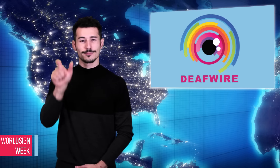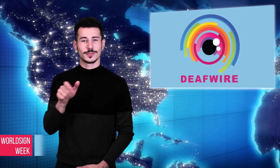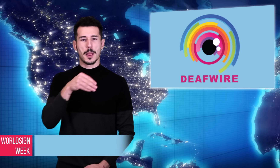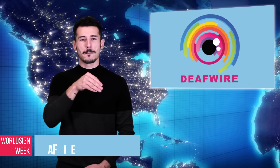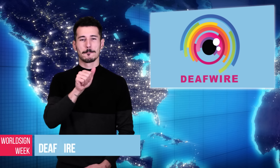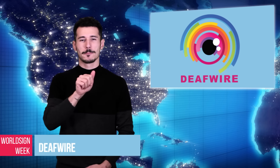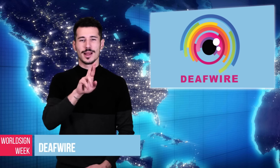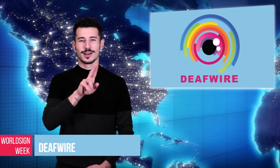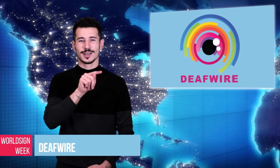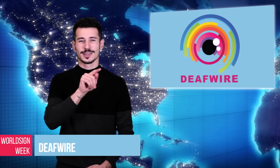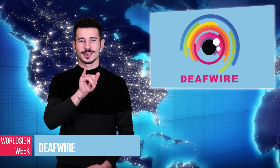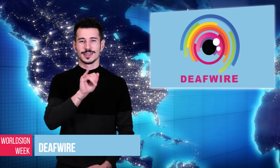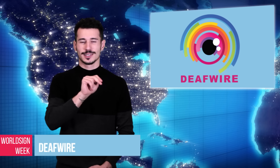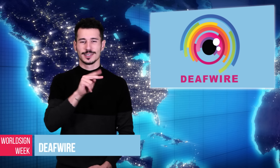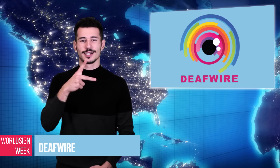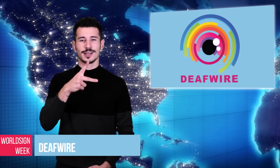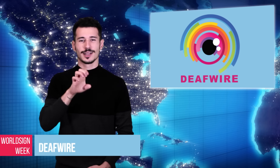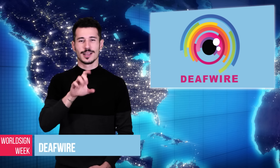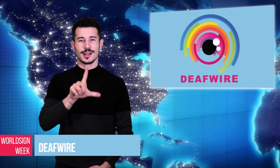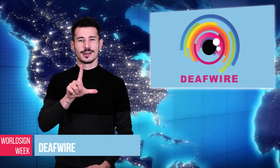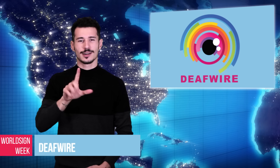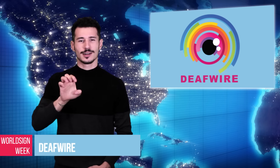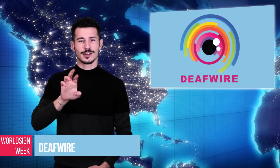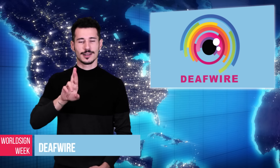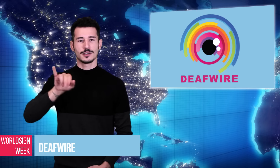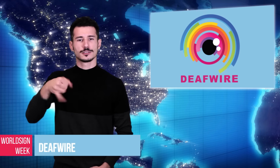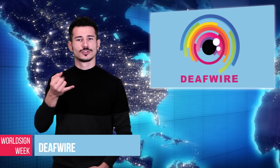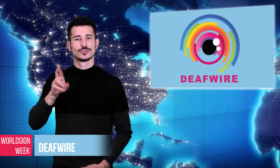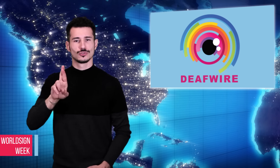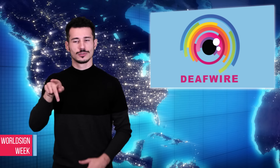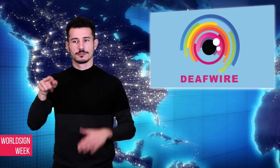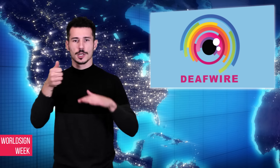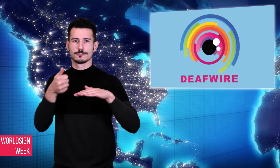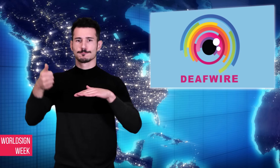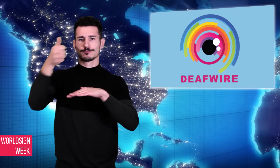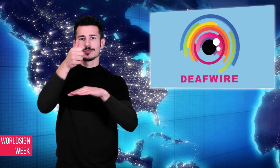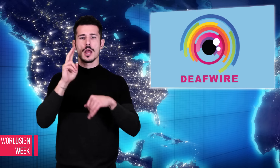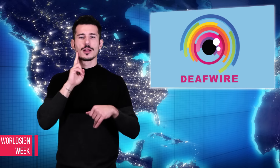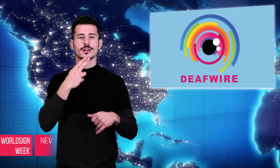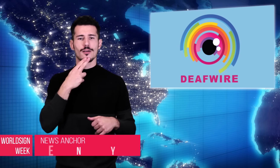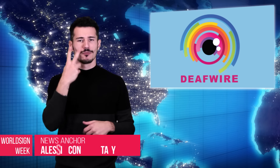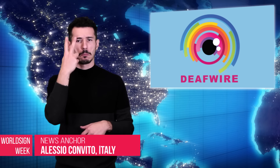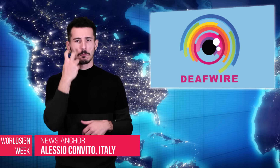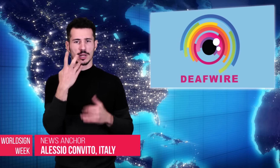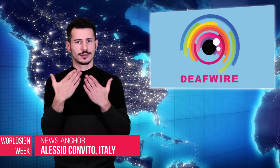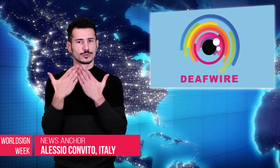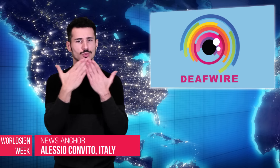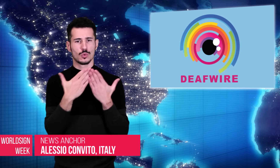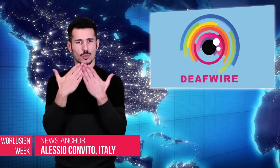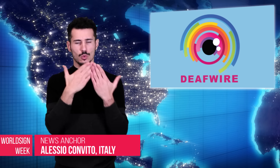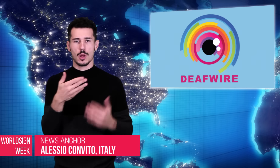Alessio: Dr. Martin Keller Jr.,